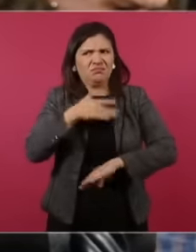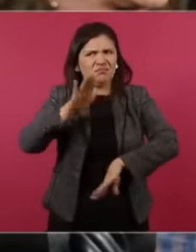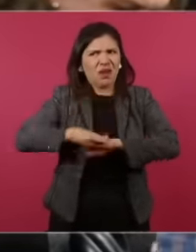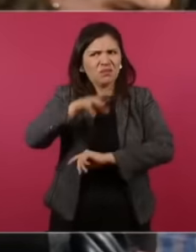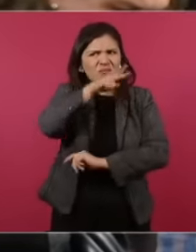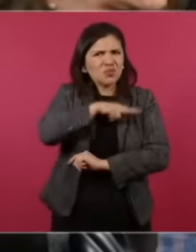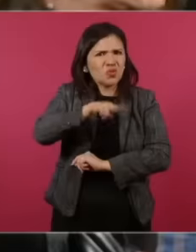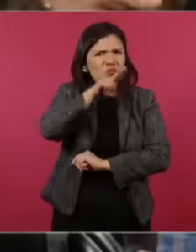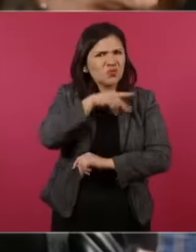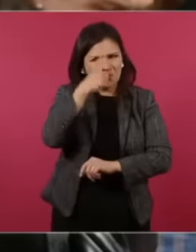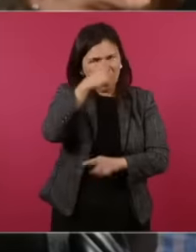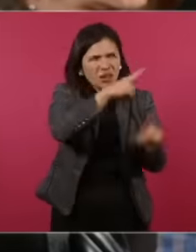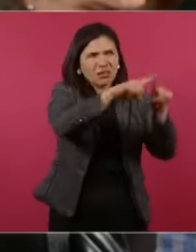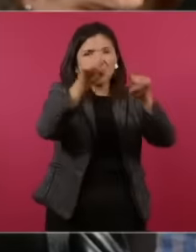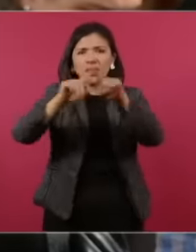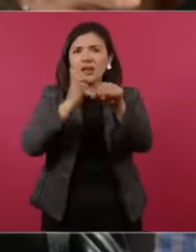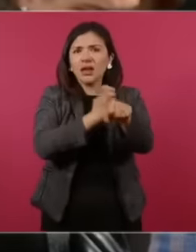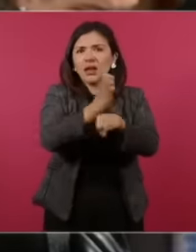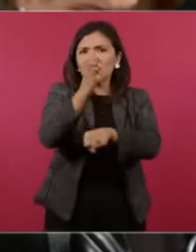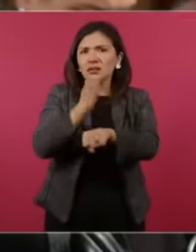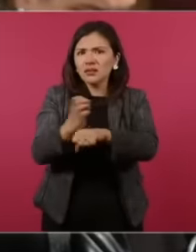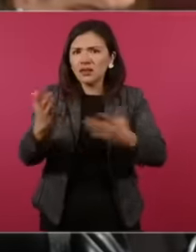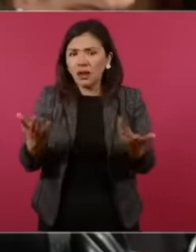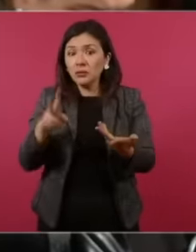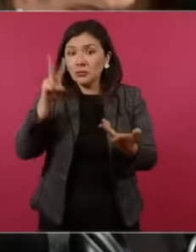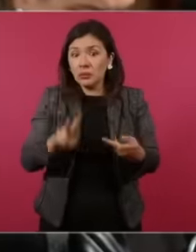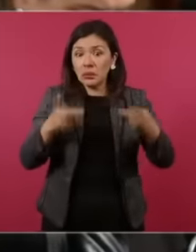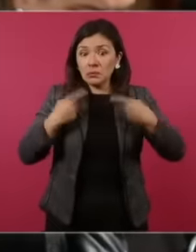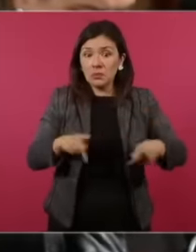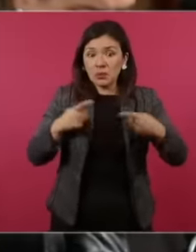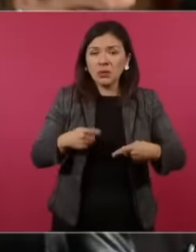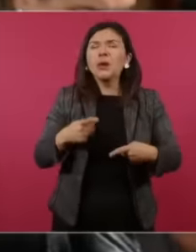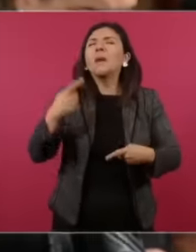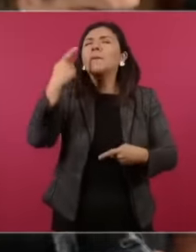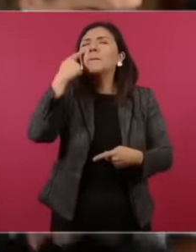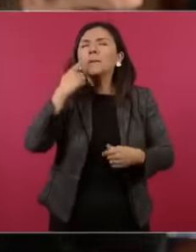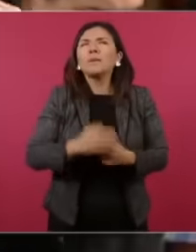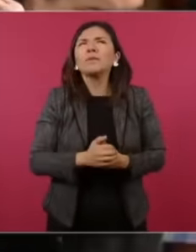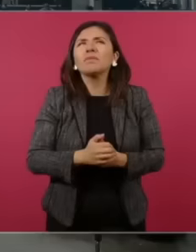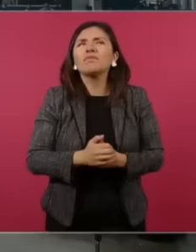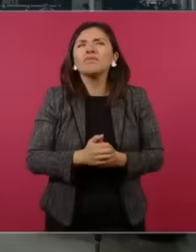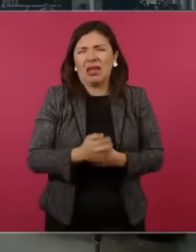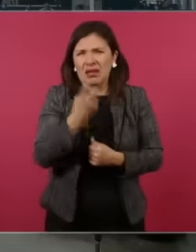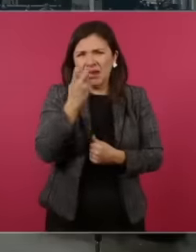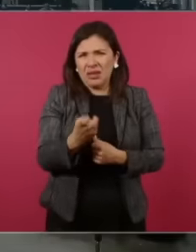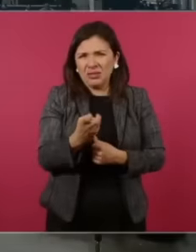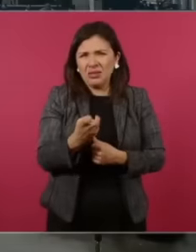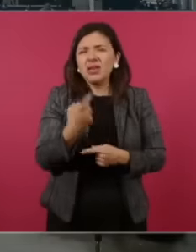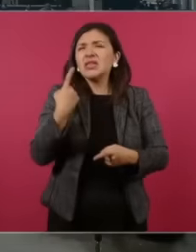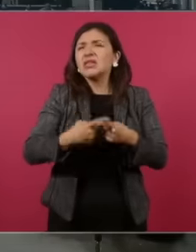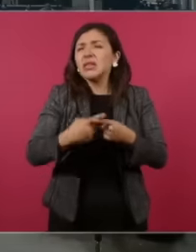in the States because of the people, that is, because Who loses with this, neither the rich nor those